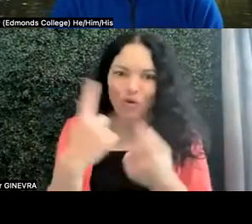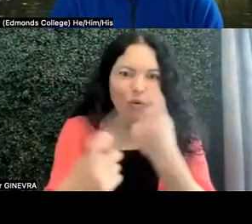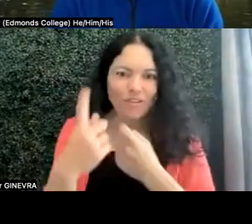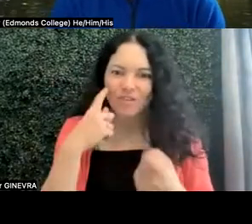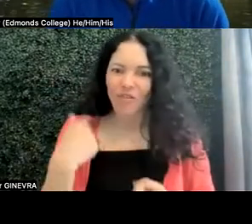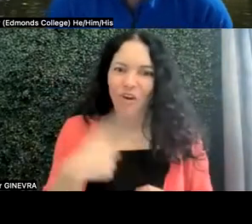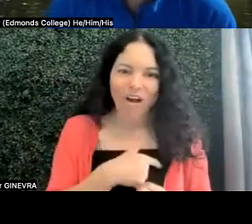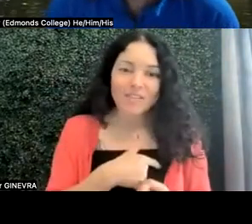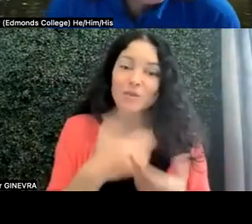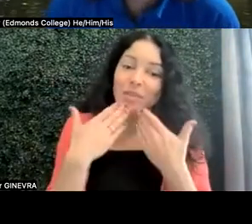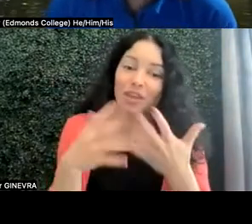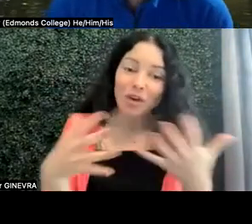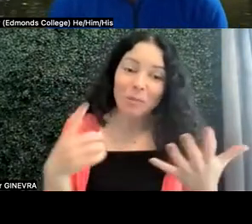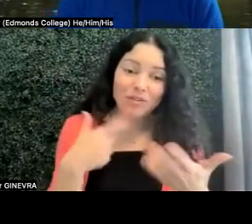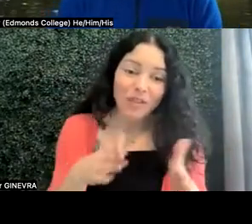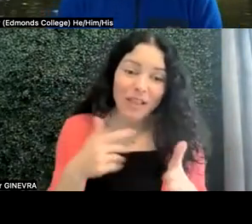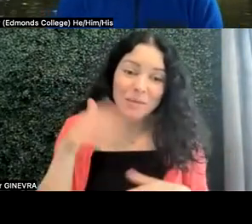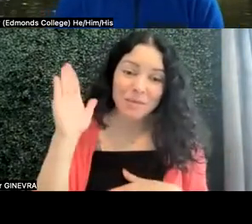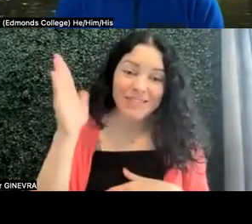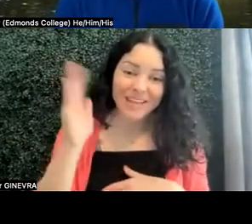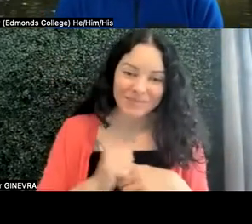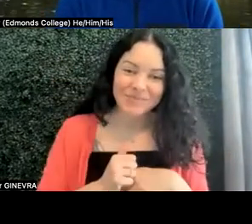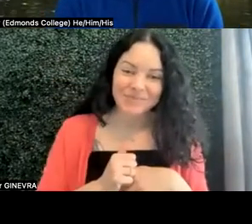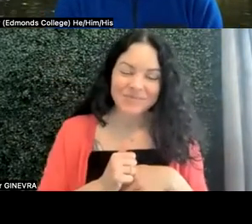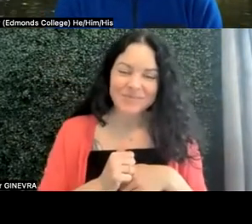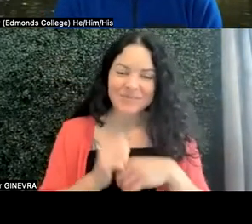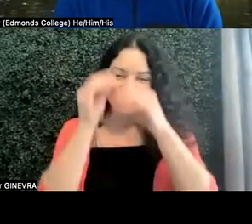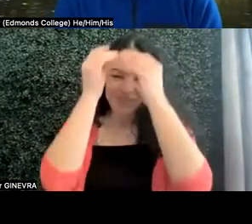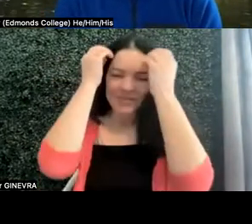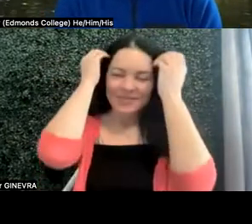So thank you very much for letting me present. Thank you for that Craig, and you're right.